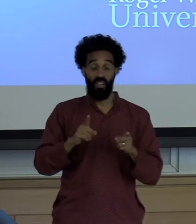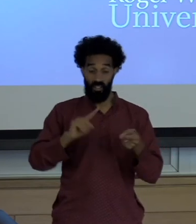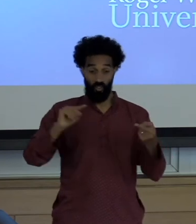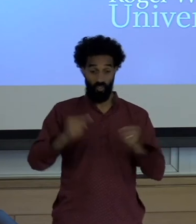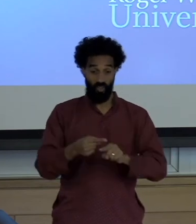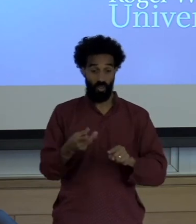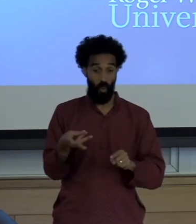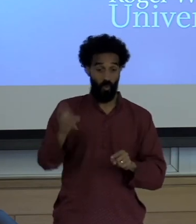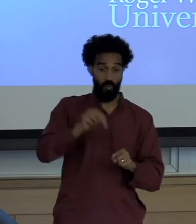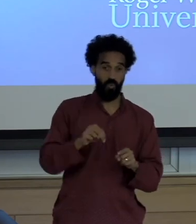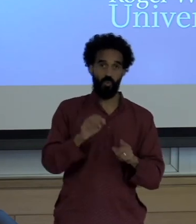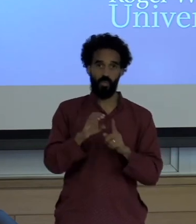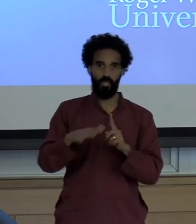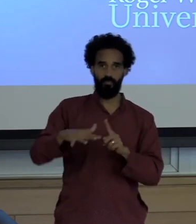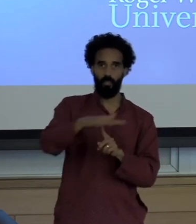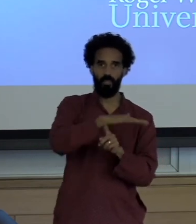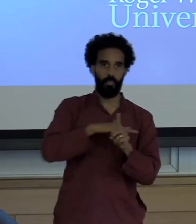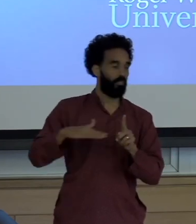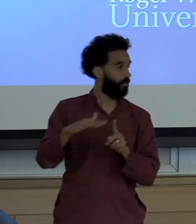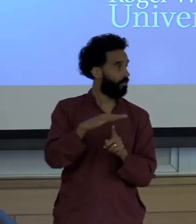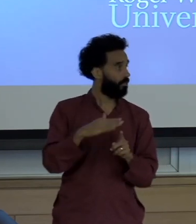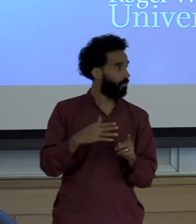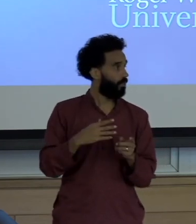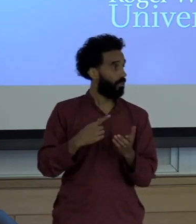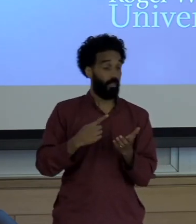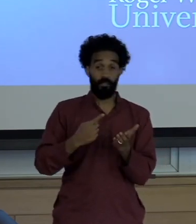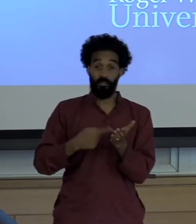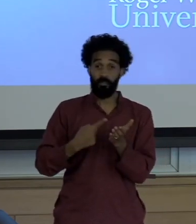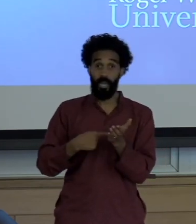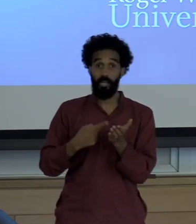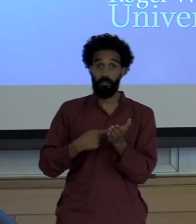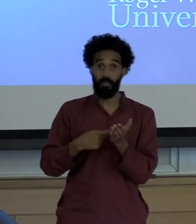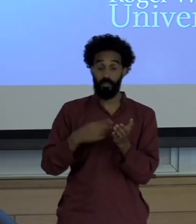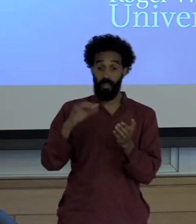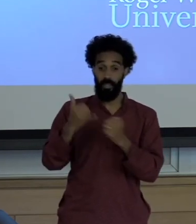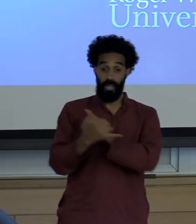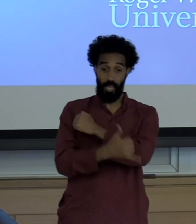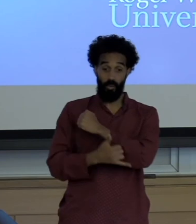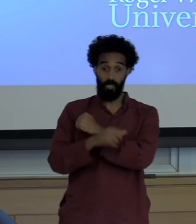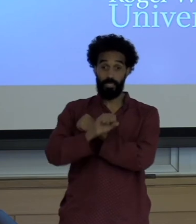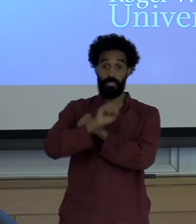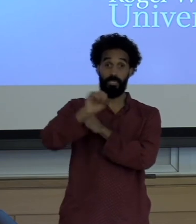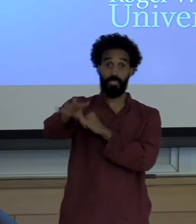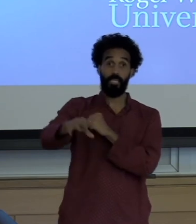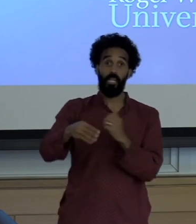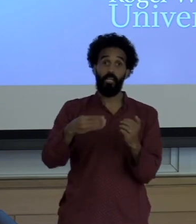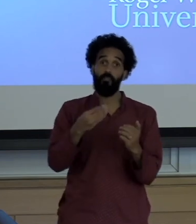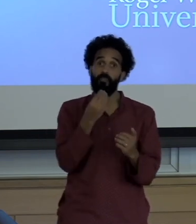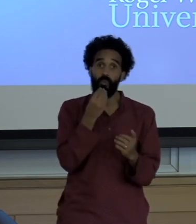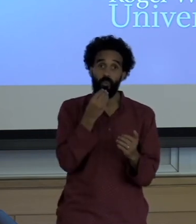And also we send sometimes food there when these countries some times are rich in the in all these